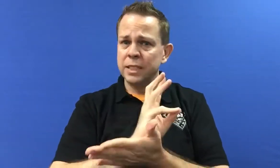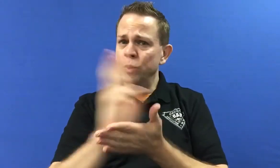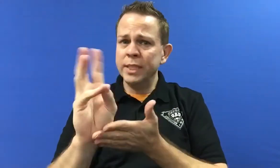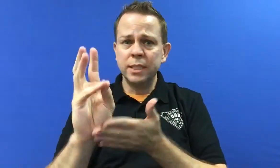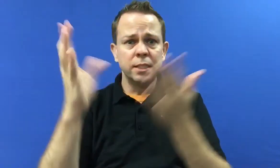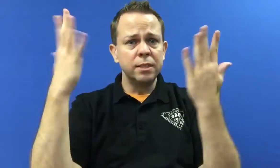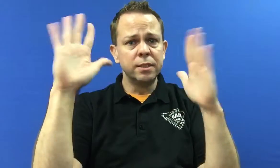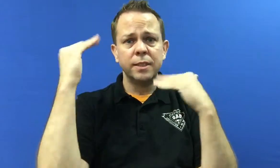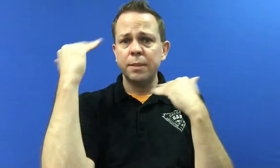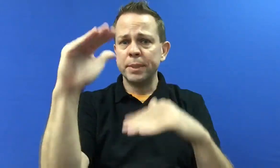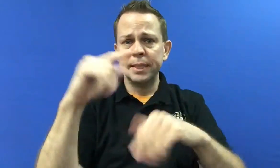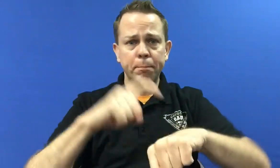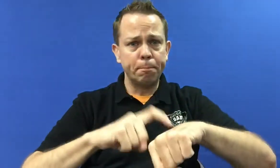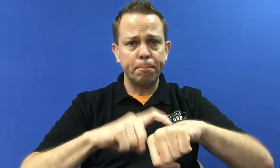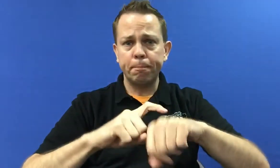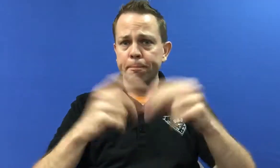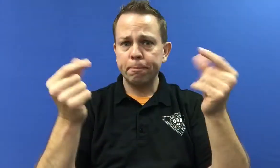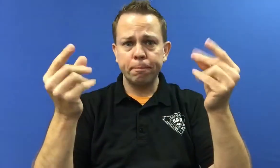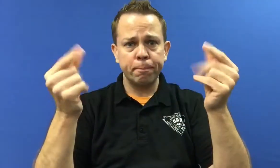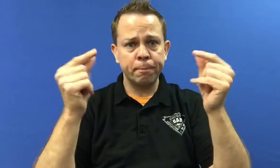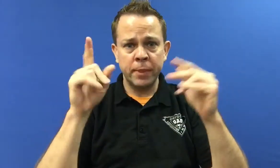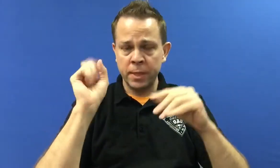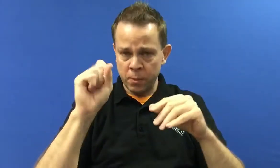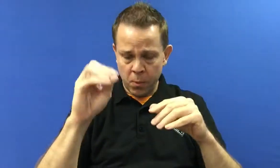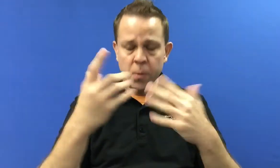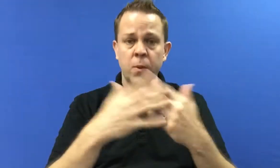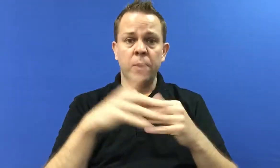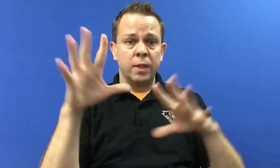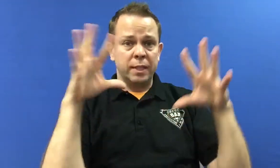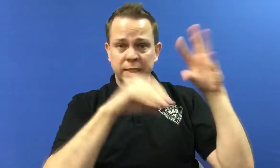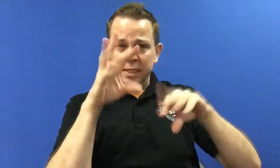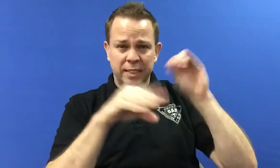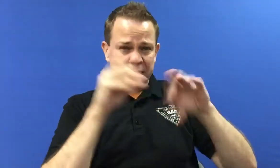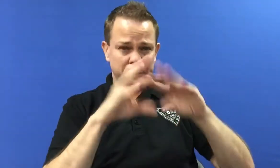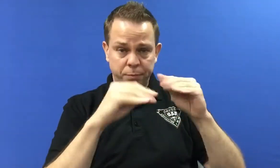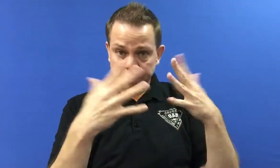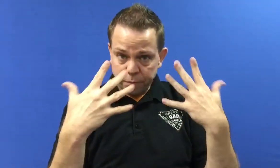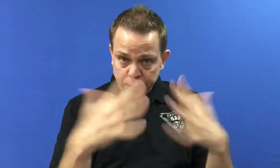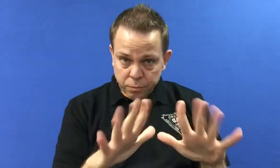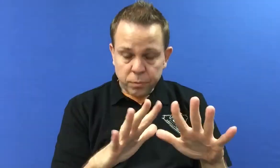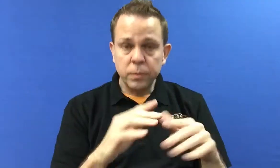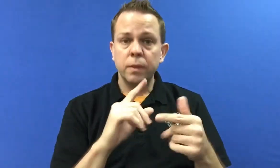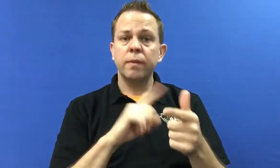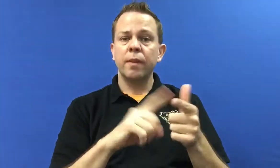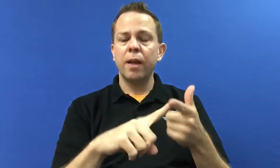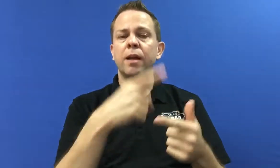It is only six weeks, a limited time. Time is going by quickly. We need to gather as much information as possible. Get involved.